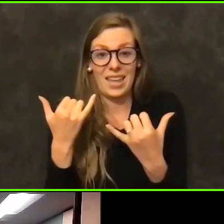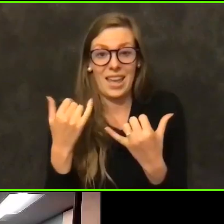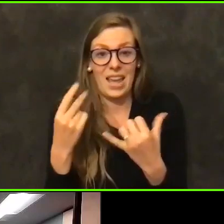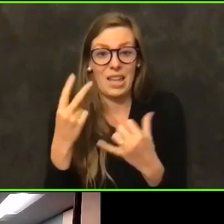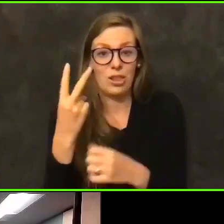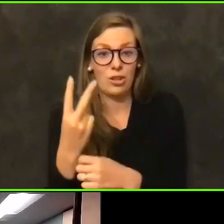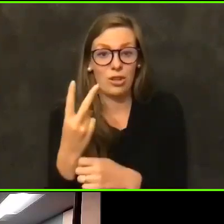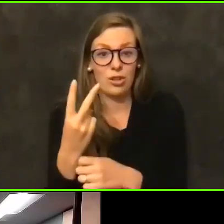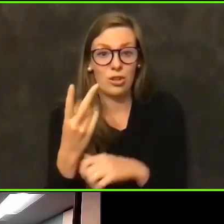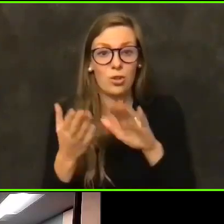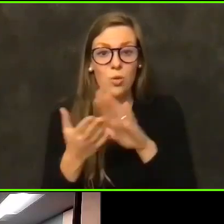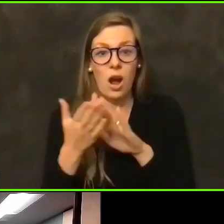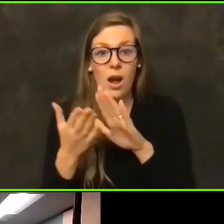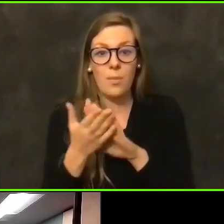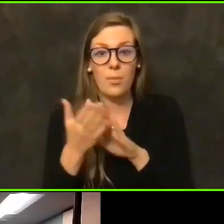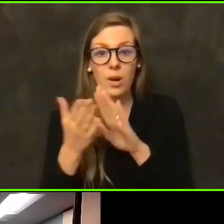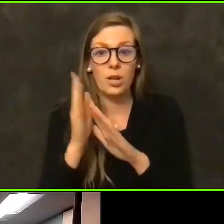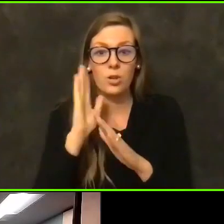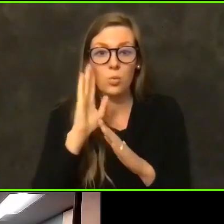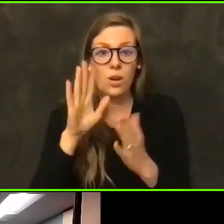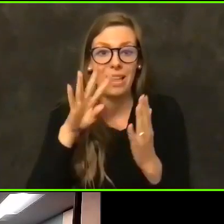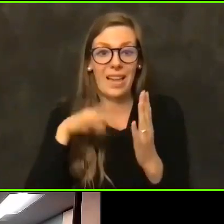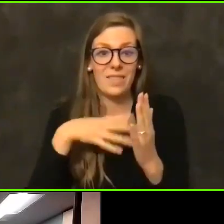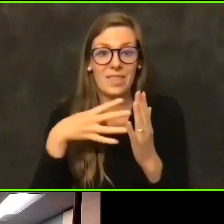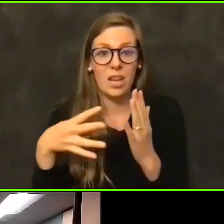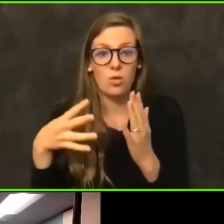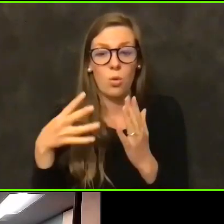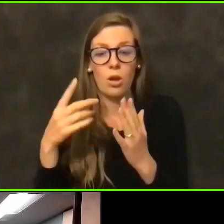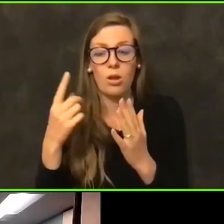operators will have scheduled eleven hundred and fifty for tomorrow.